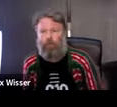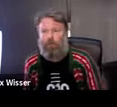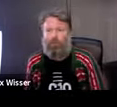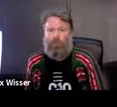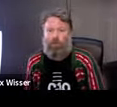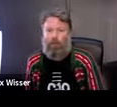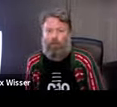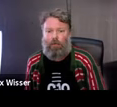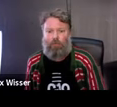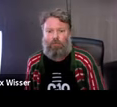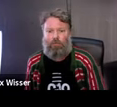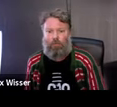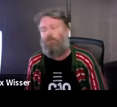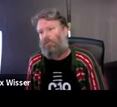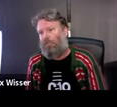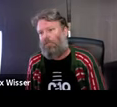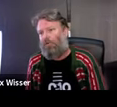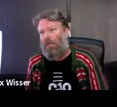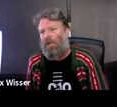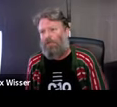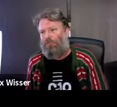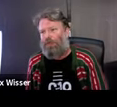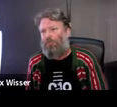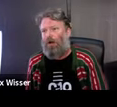successful. It was very rocky. Like, we didn't know what we were doing.